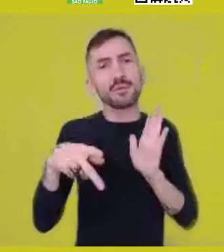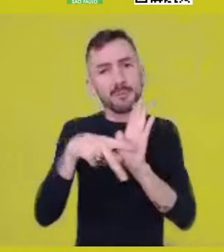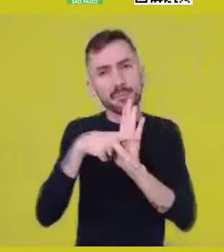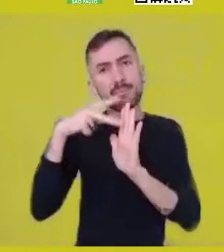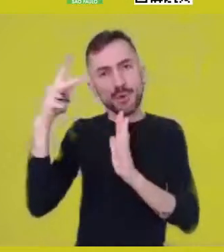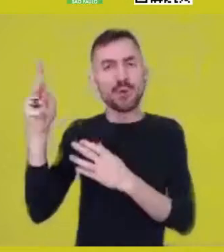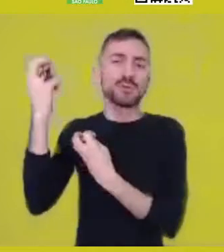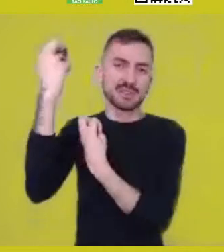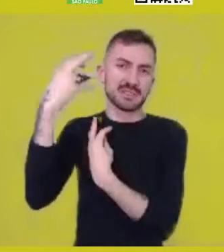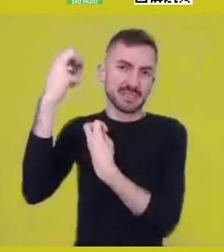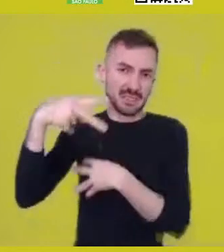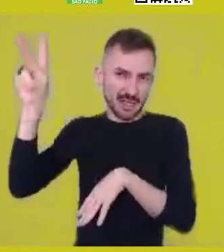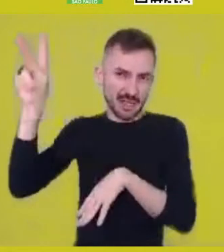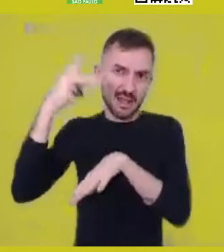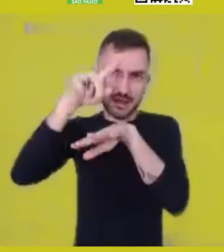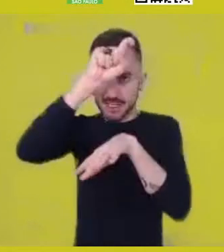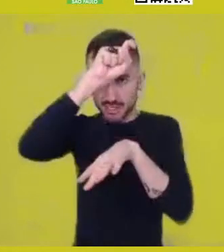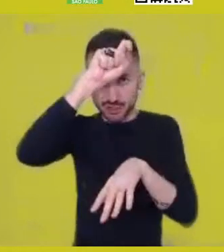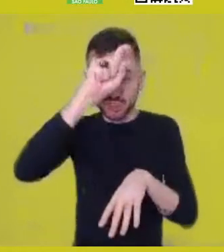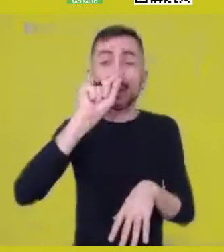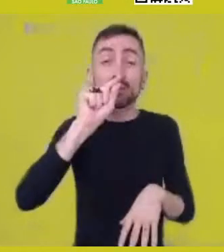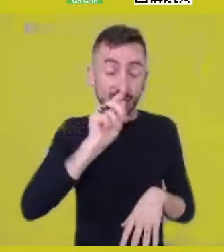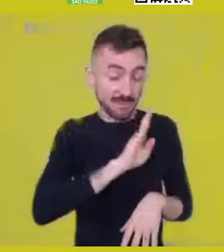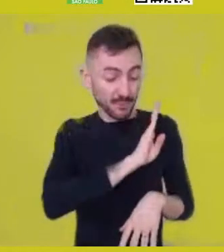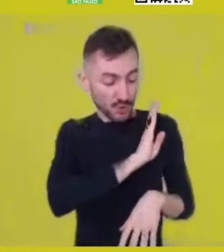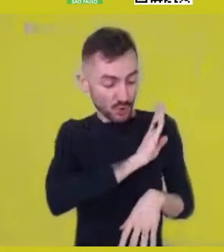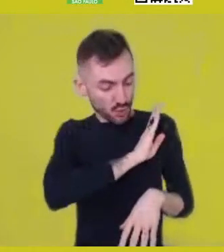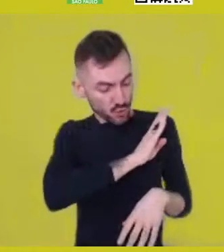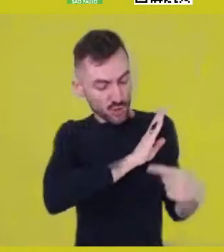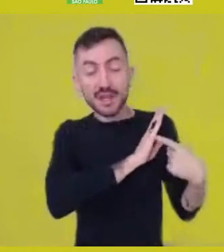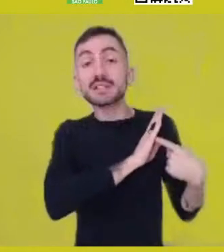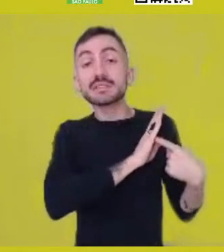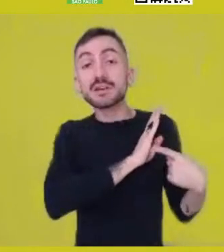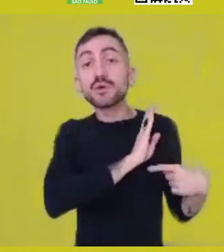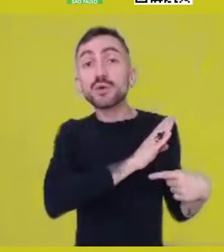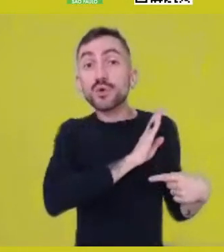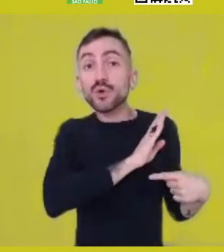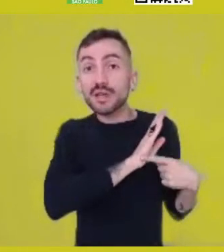is that the heart becomes the element of consciousness,